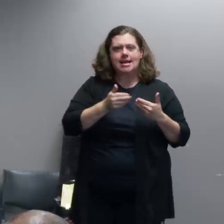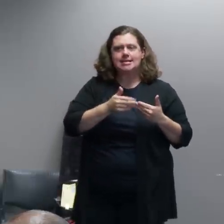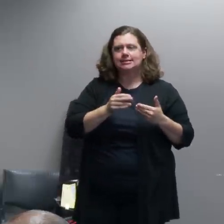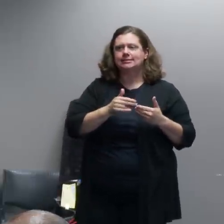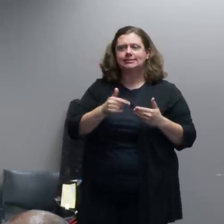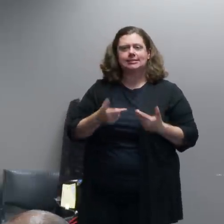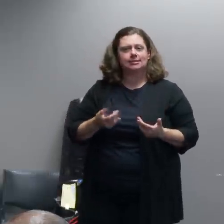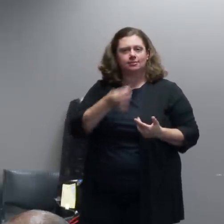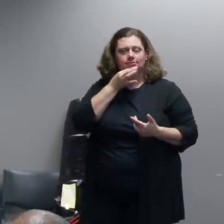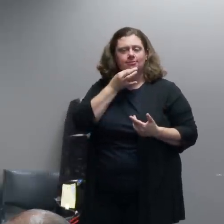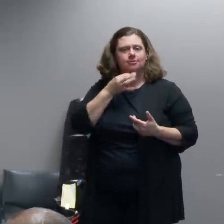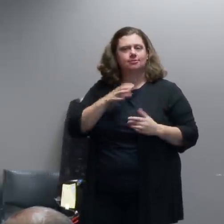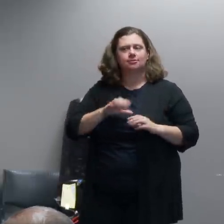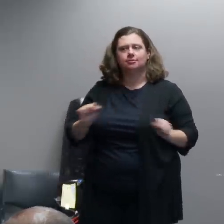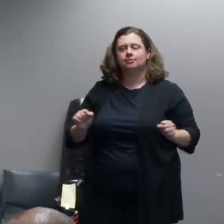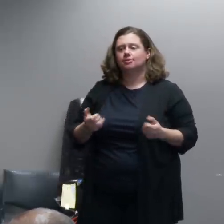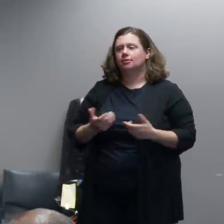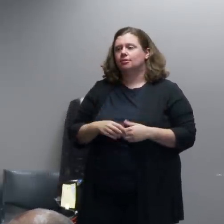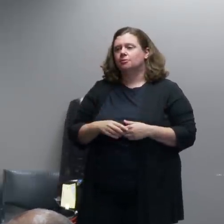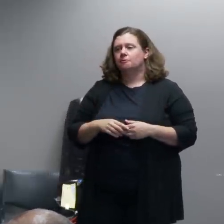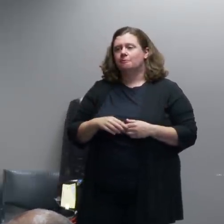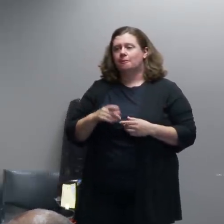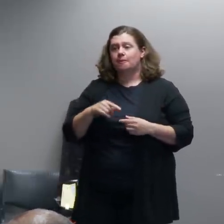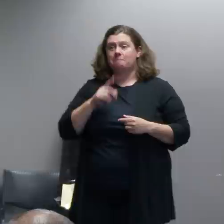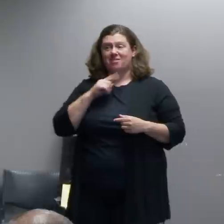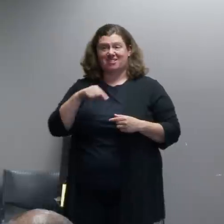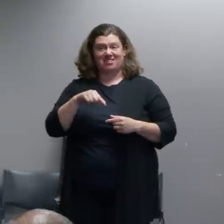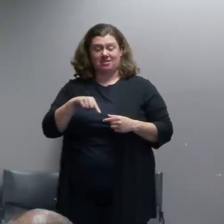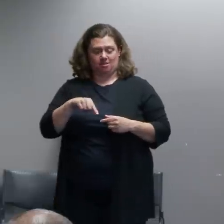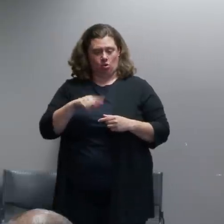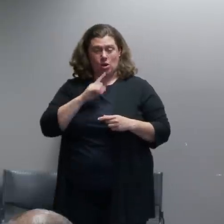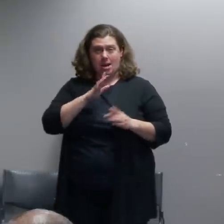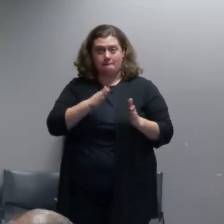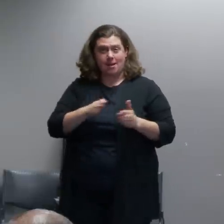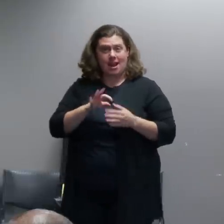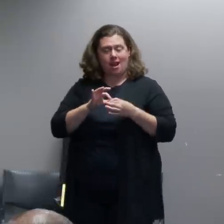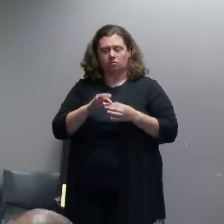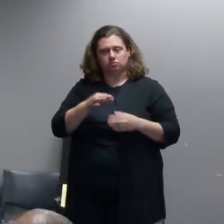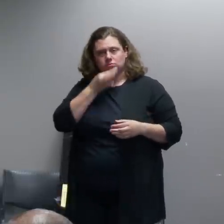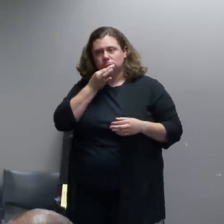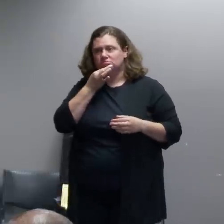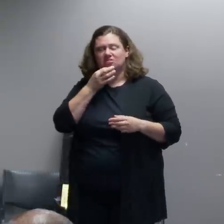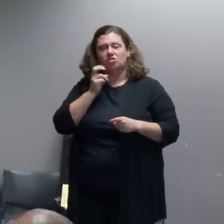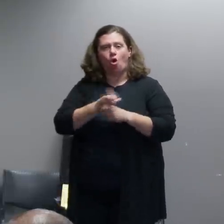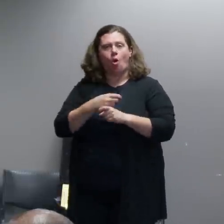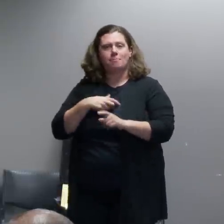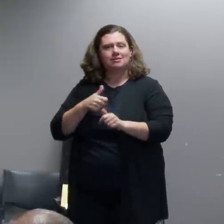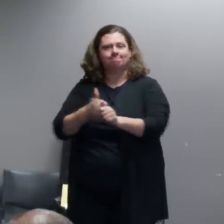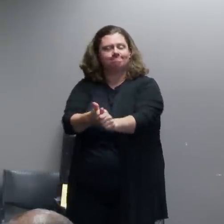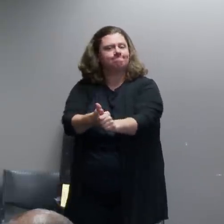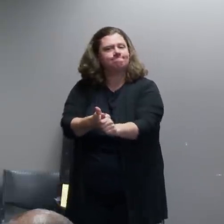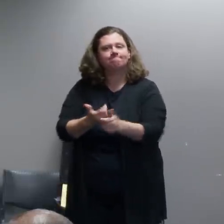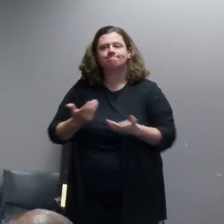designed to make it very difficult for us to get to those people. They're designed to put people, often with their hands up